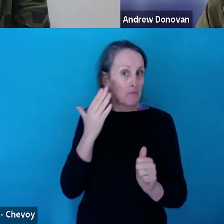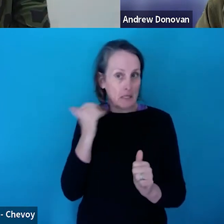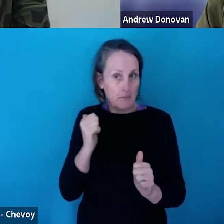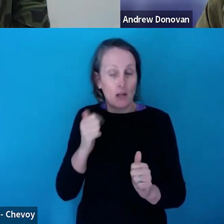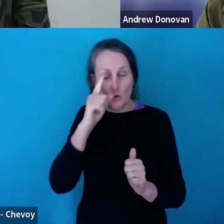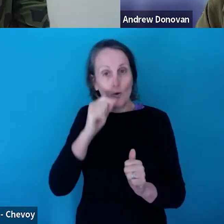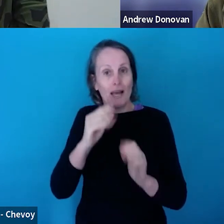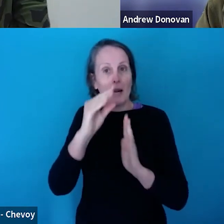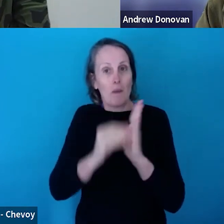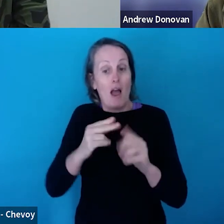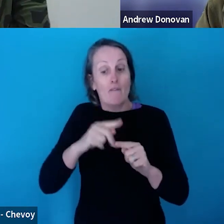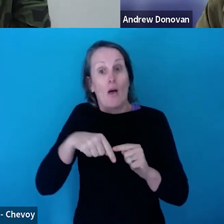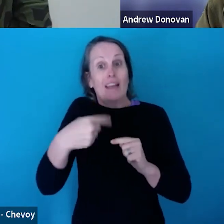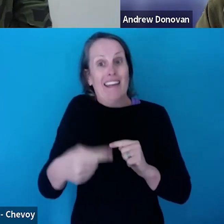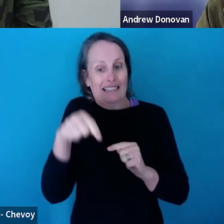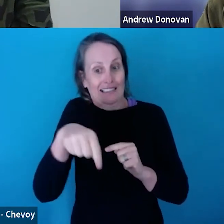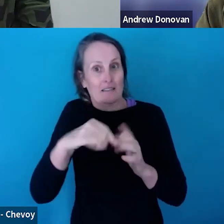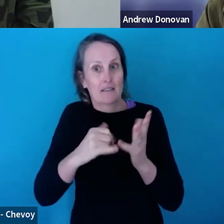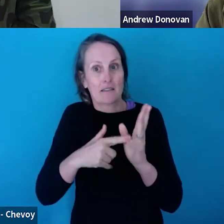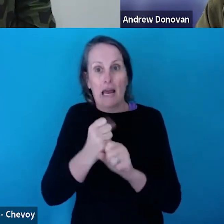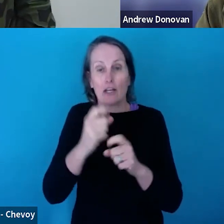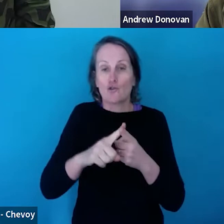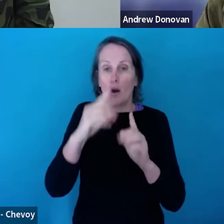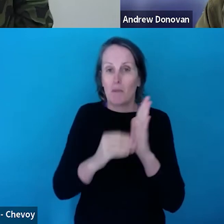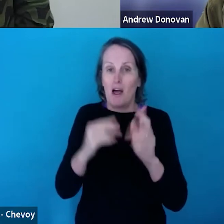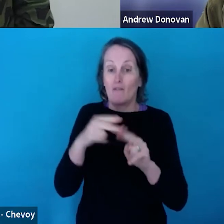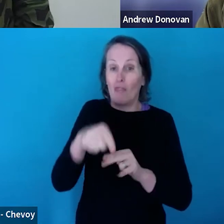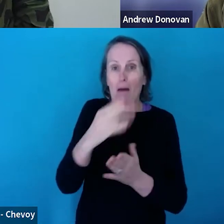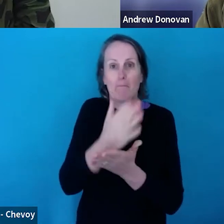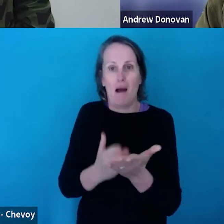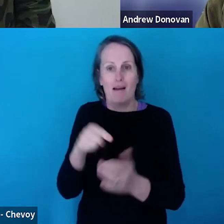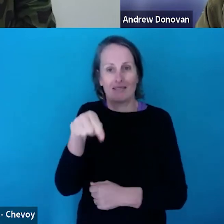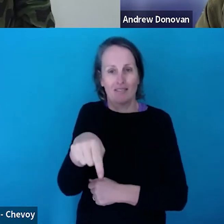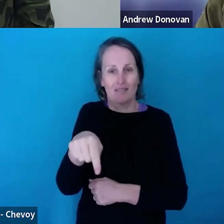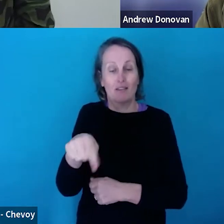the part you're applying for and that - in order to be eligible, would need to